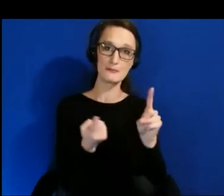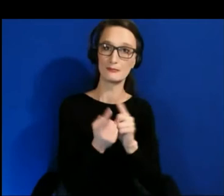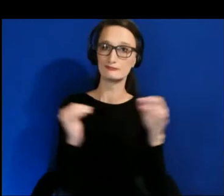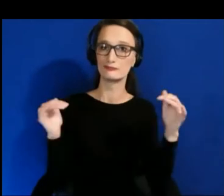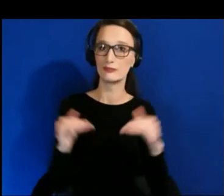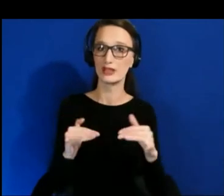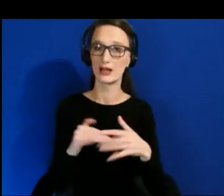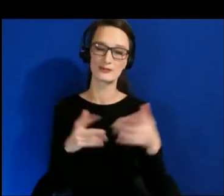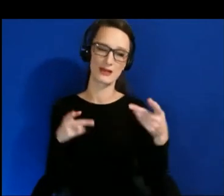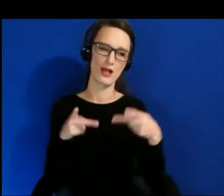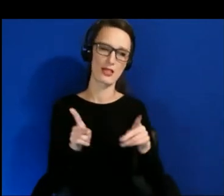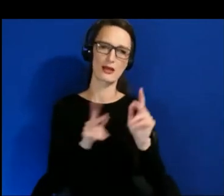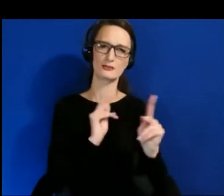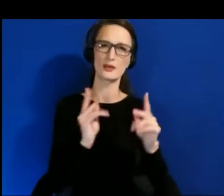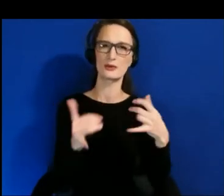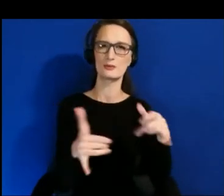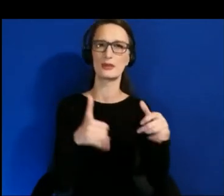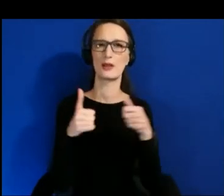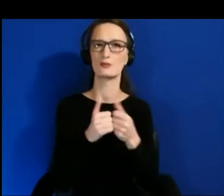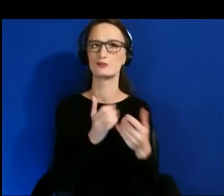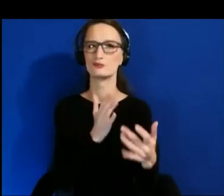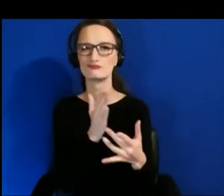with the immersive tech.